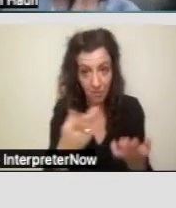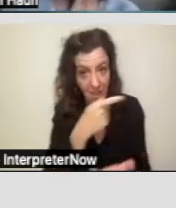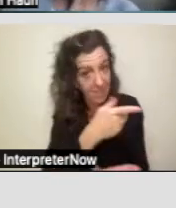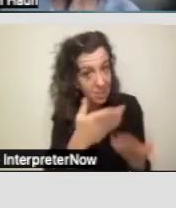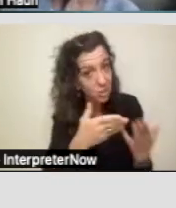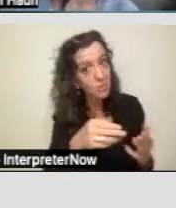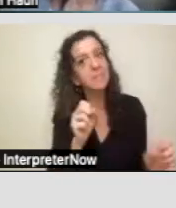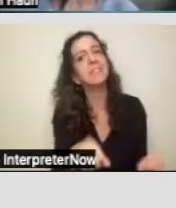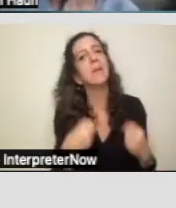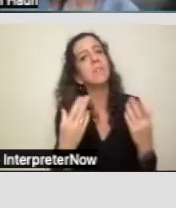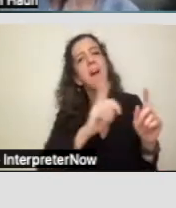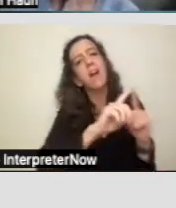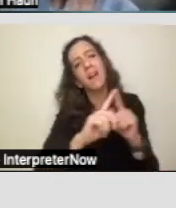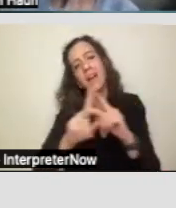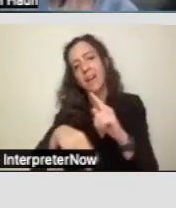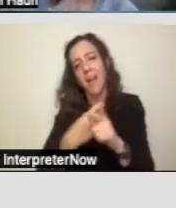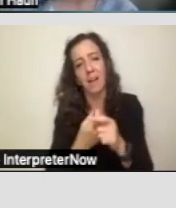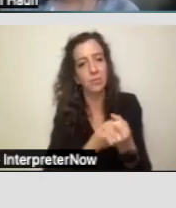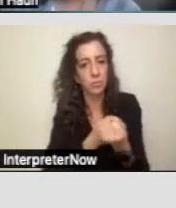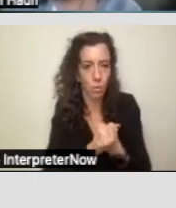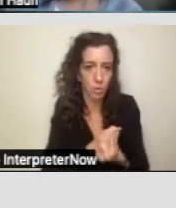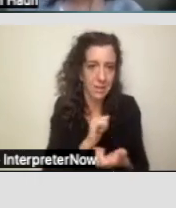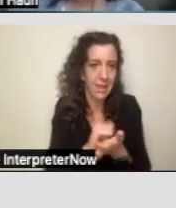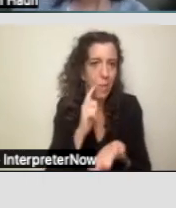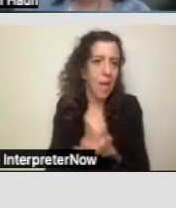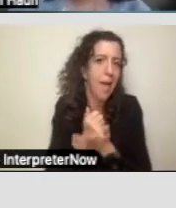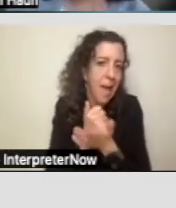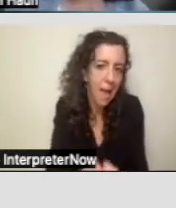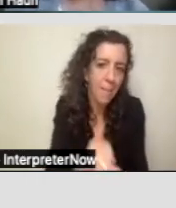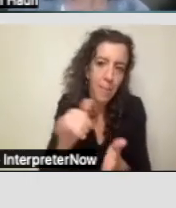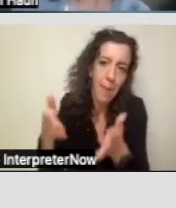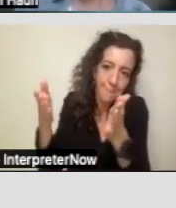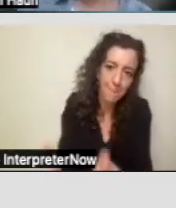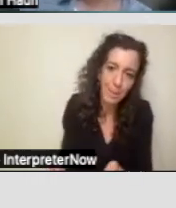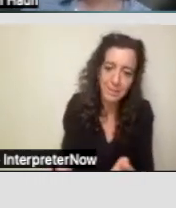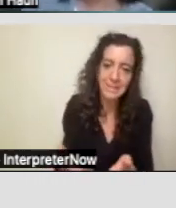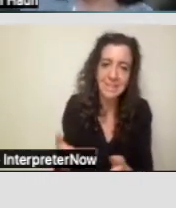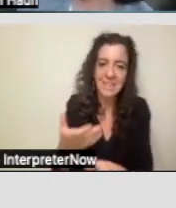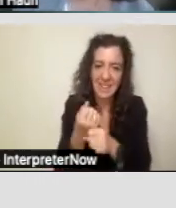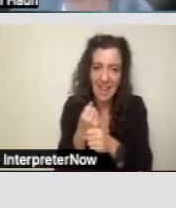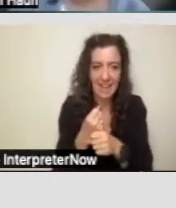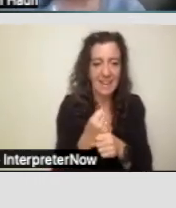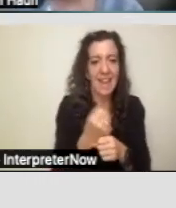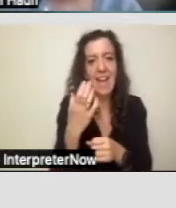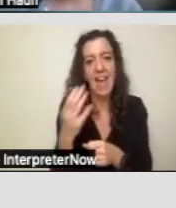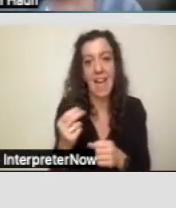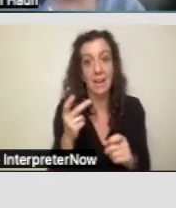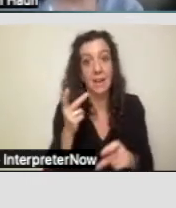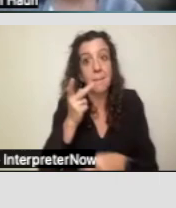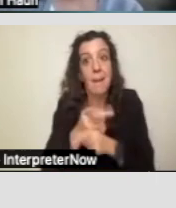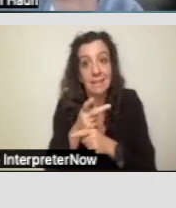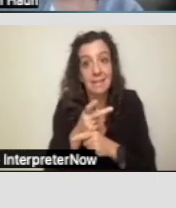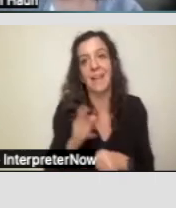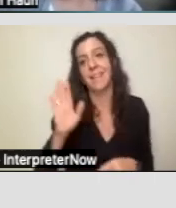all kinds of supports that can just help the person obtain and maintain their housing.